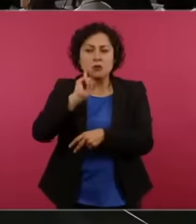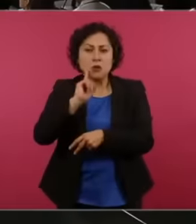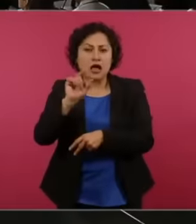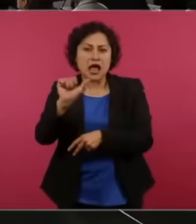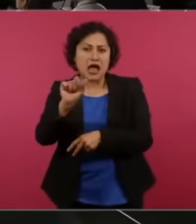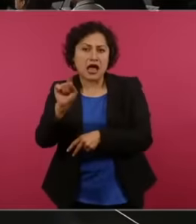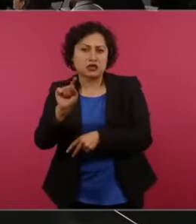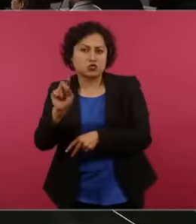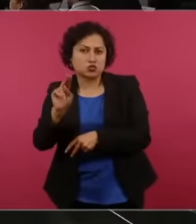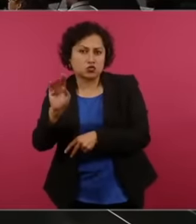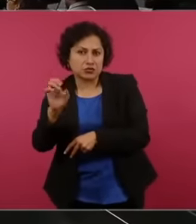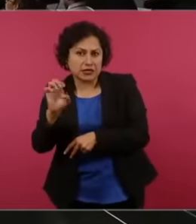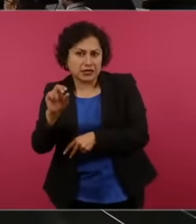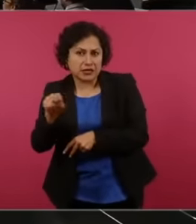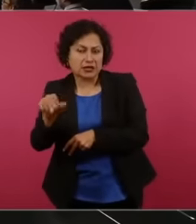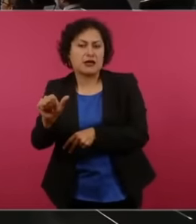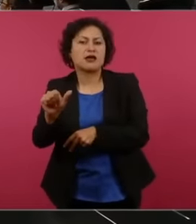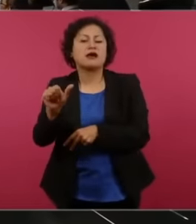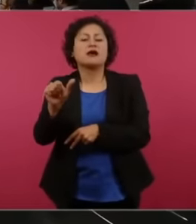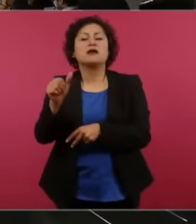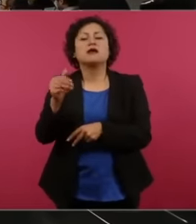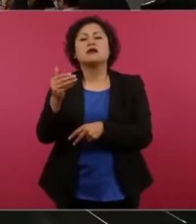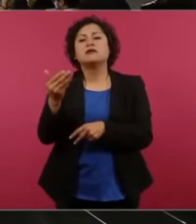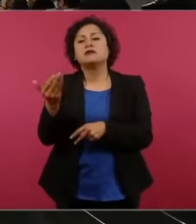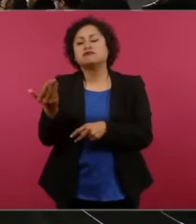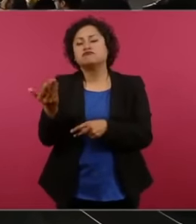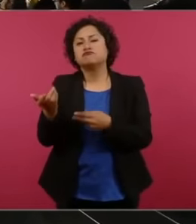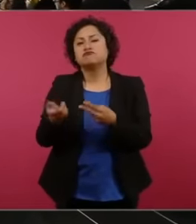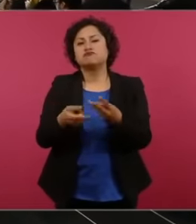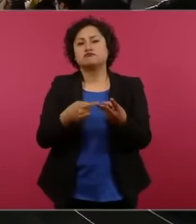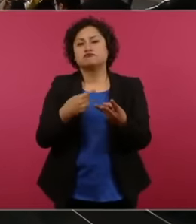those of